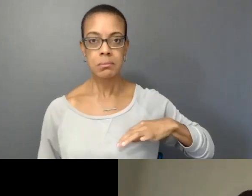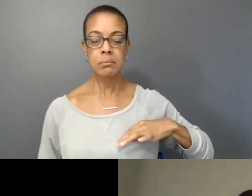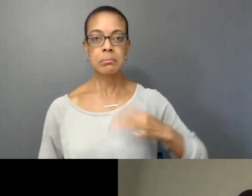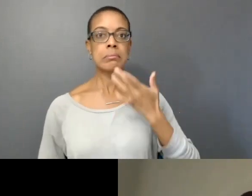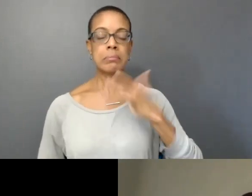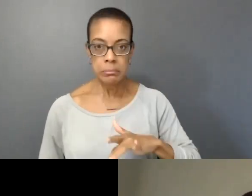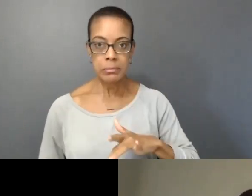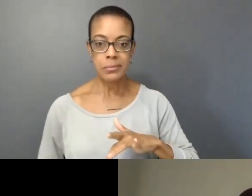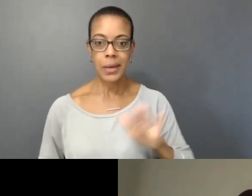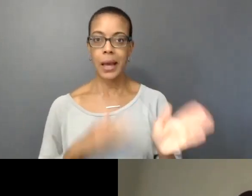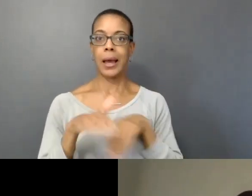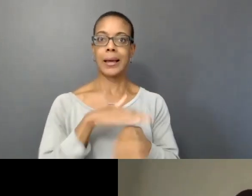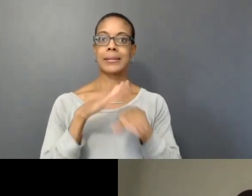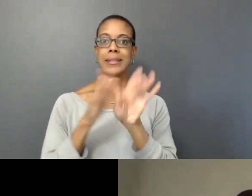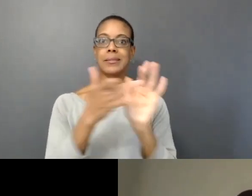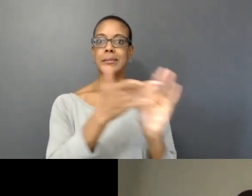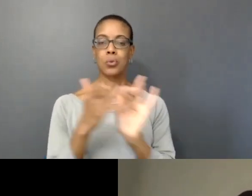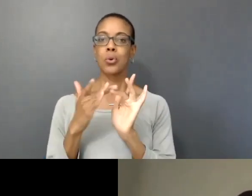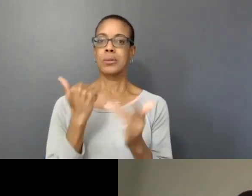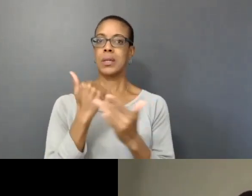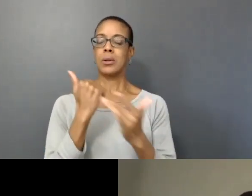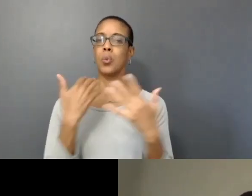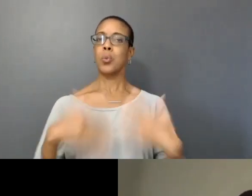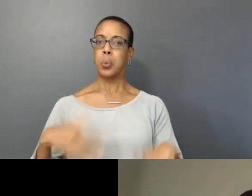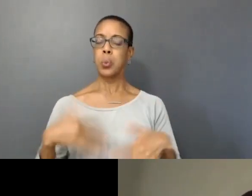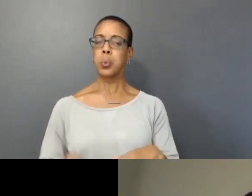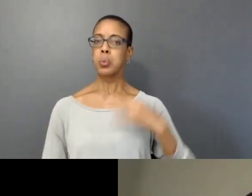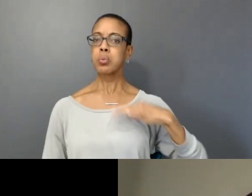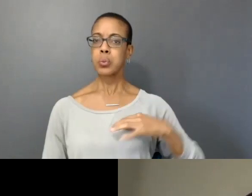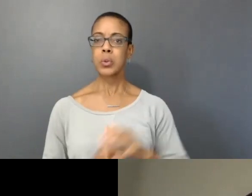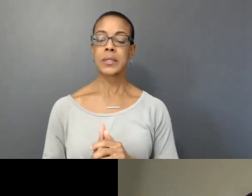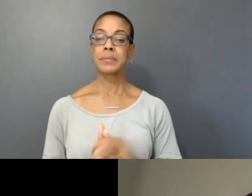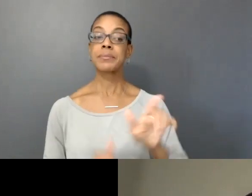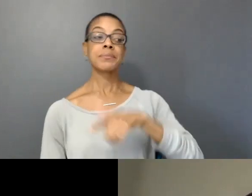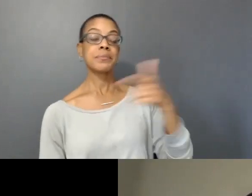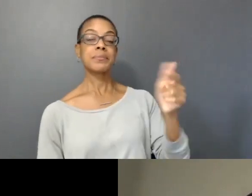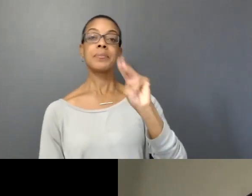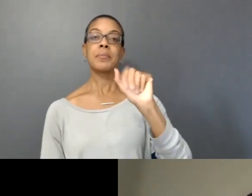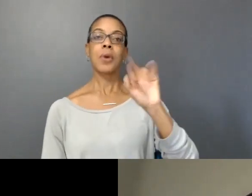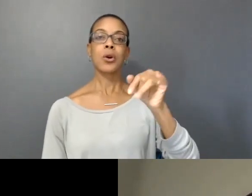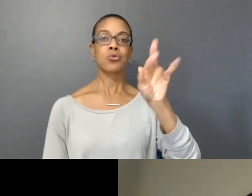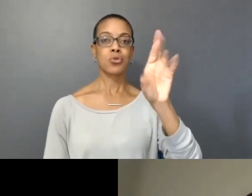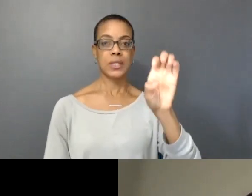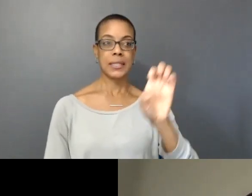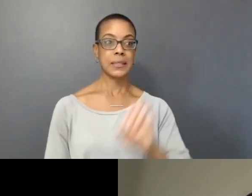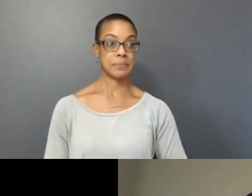is an acknowledgement I want to bring in today. I'm going to pass it on to Marjorie. Hi, everyone!